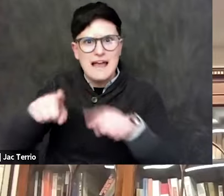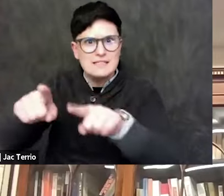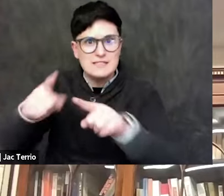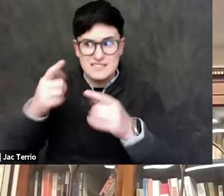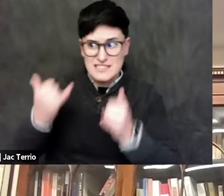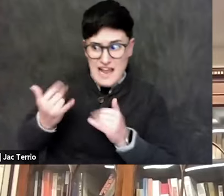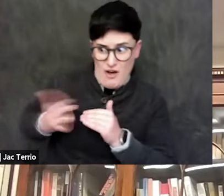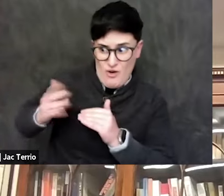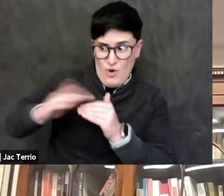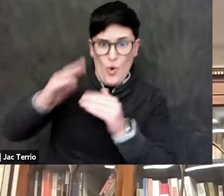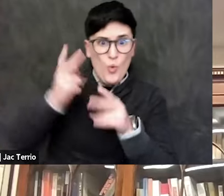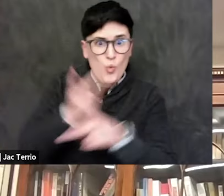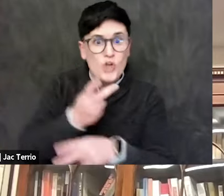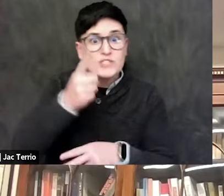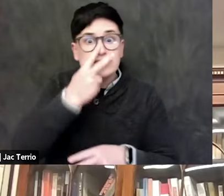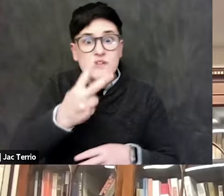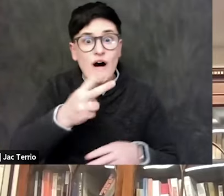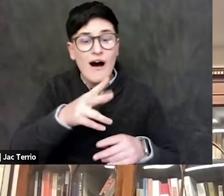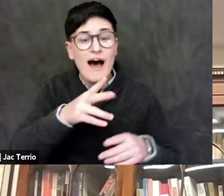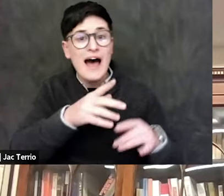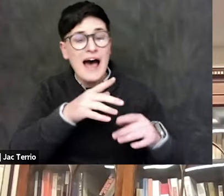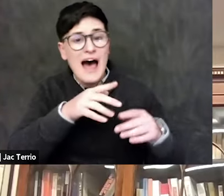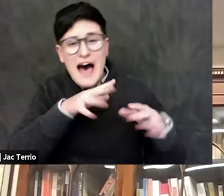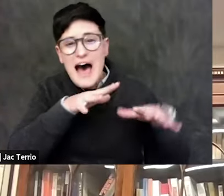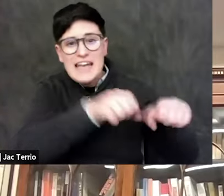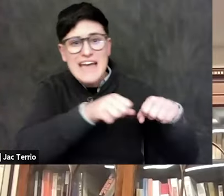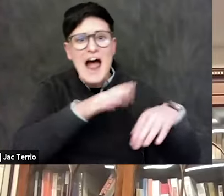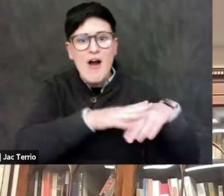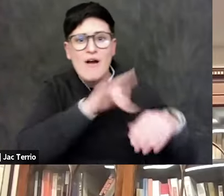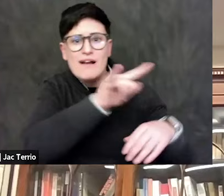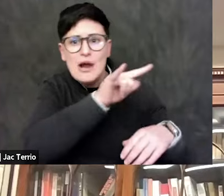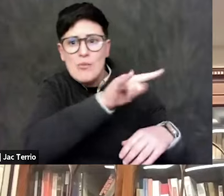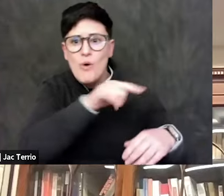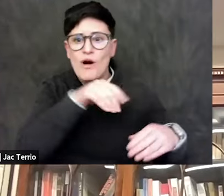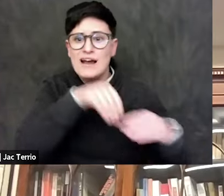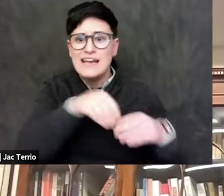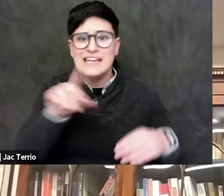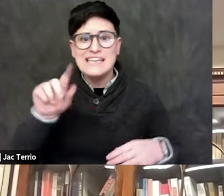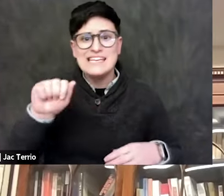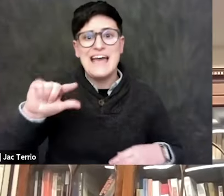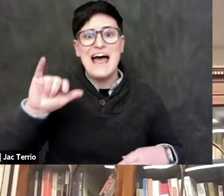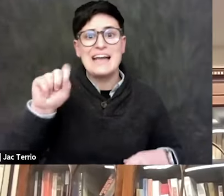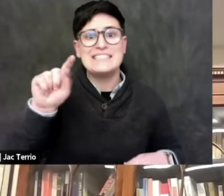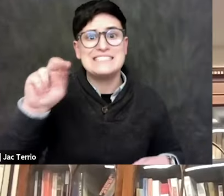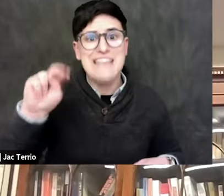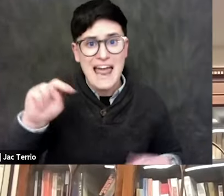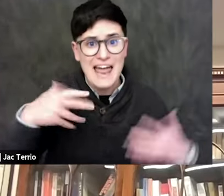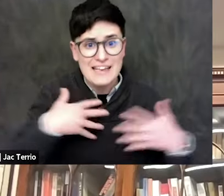The attack on the airport in Dagestan was particularly scary. And in the US, things have gotten very scary.